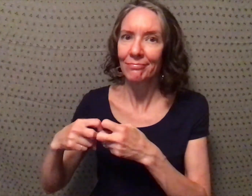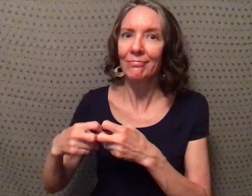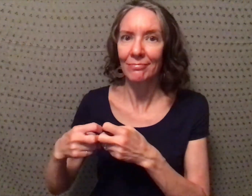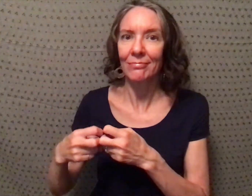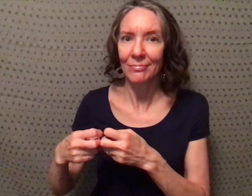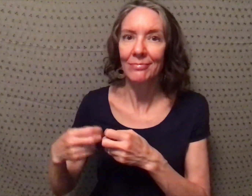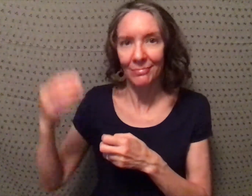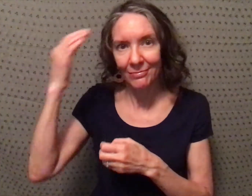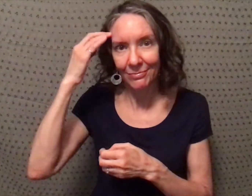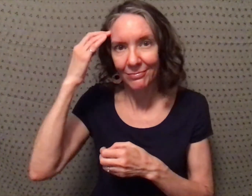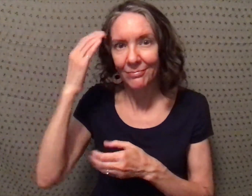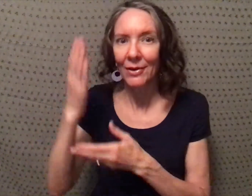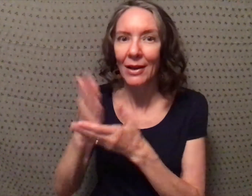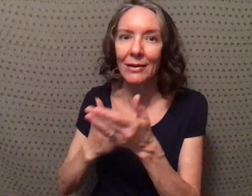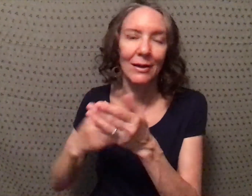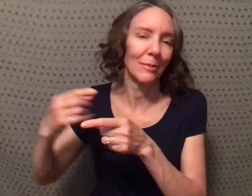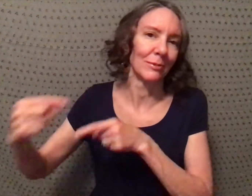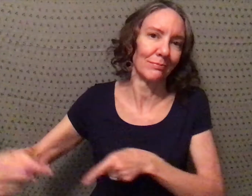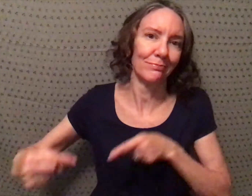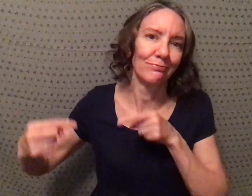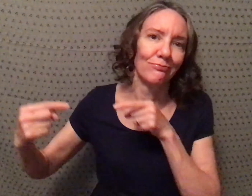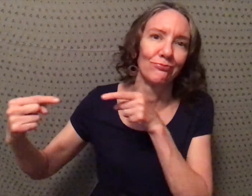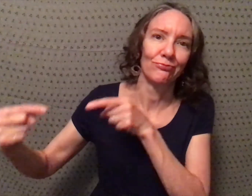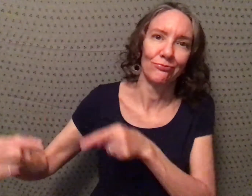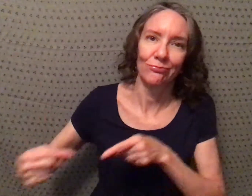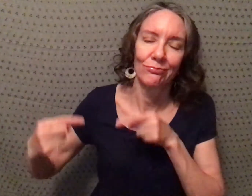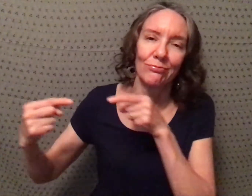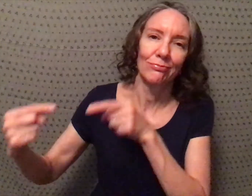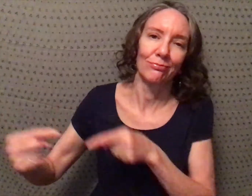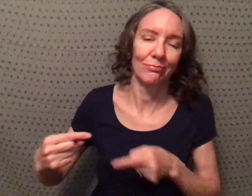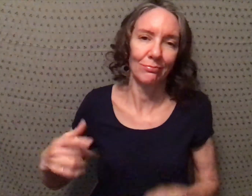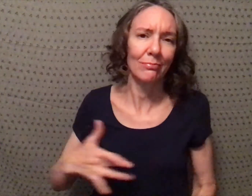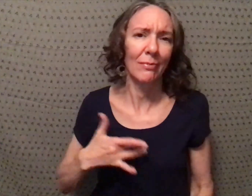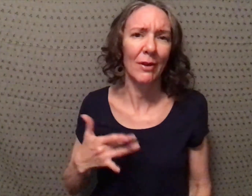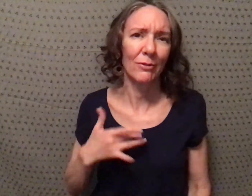problematic for some people, and some people really struggle, and I